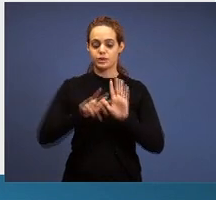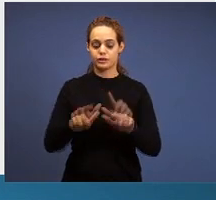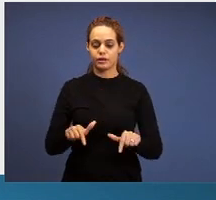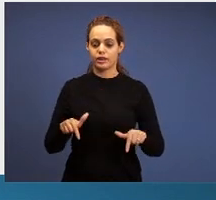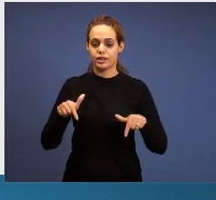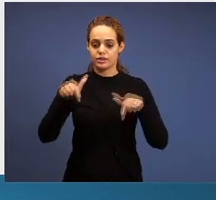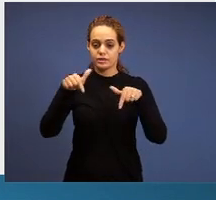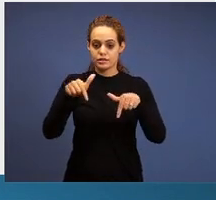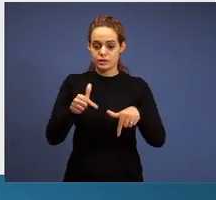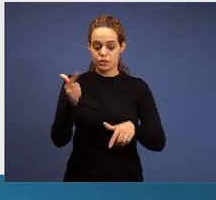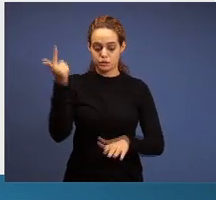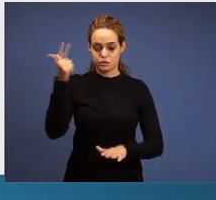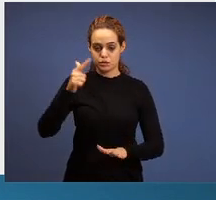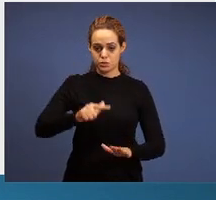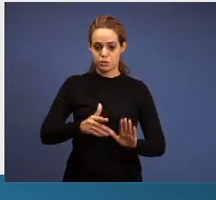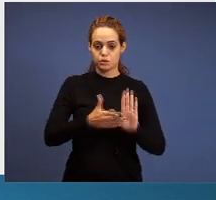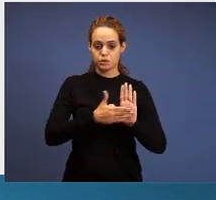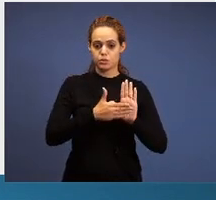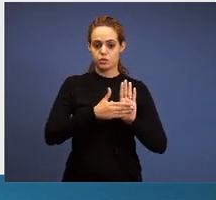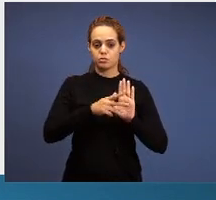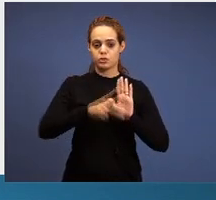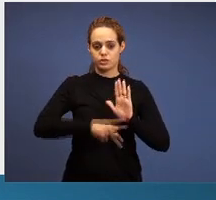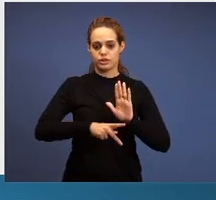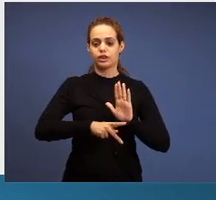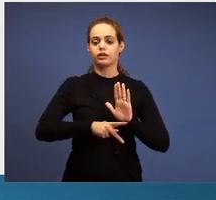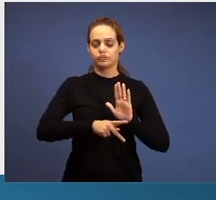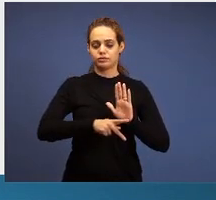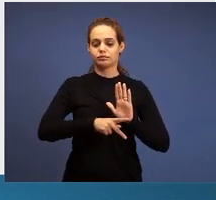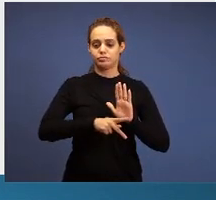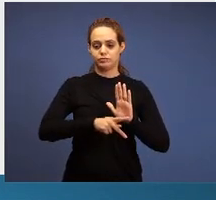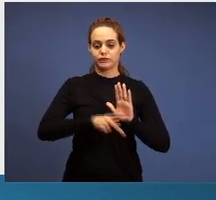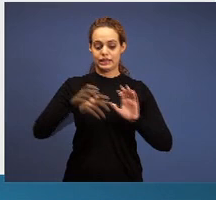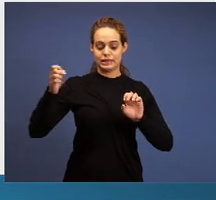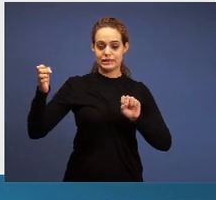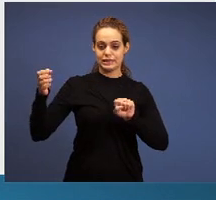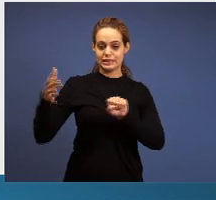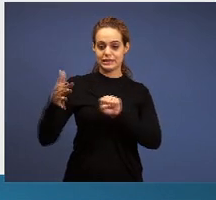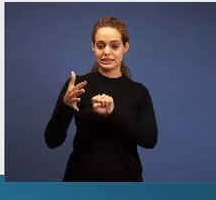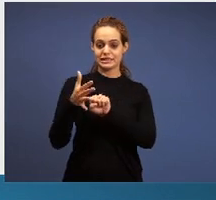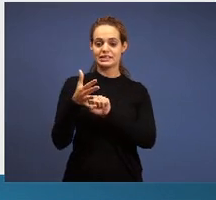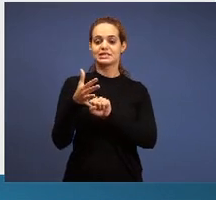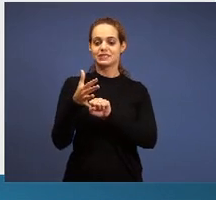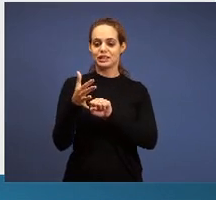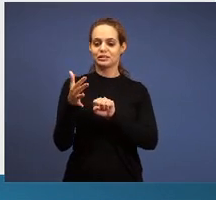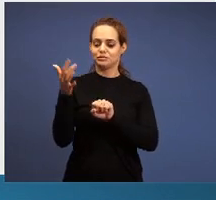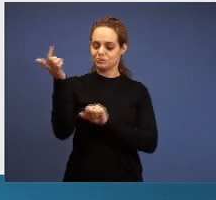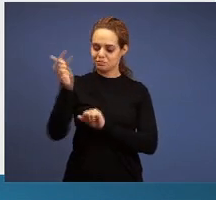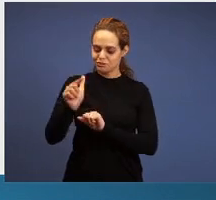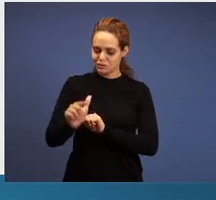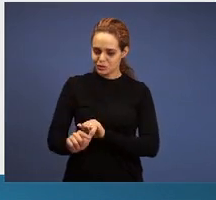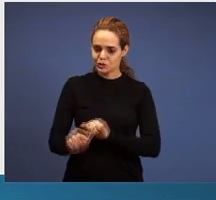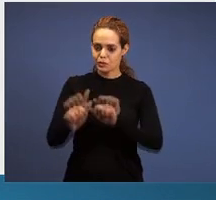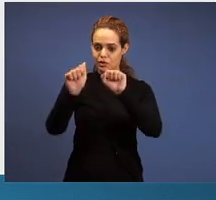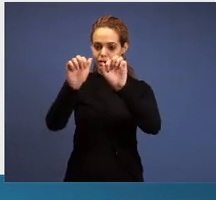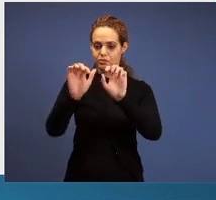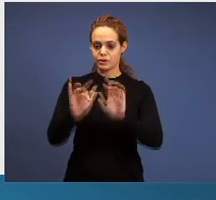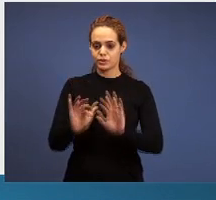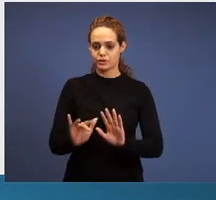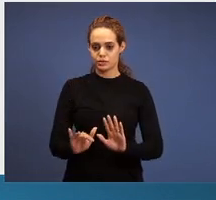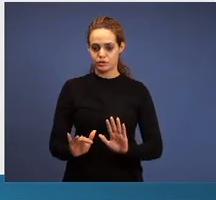in Ephesus, and now in Sardis, He will renew this project; that’s why, once again, the seven